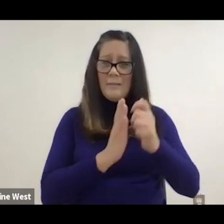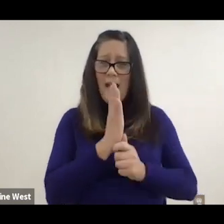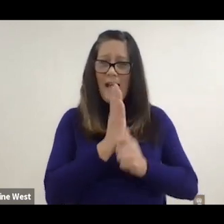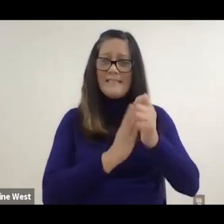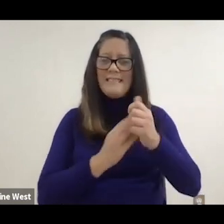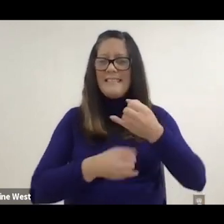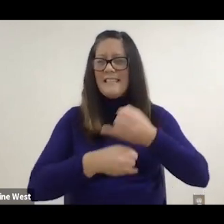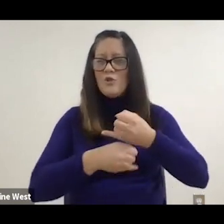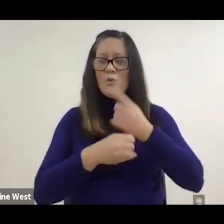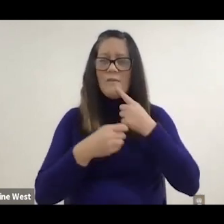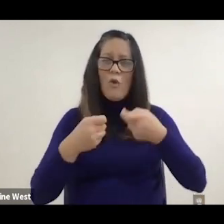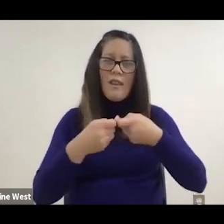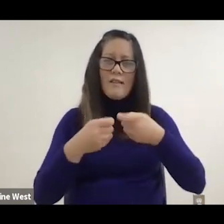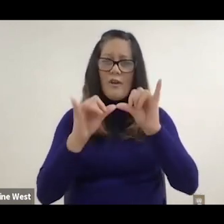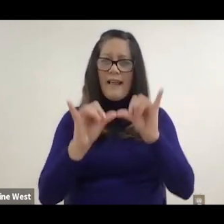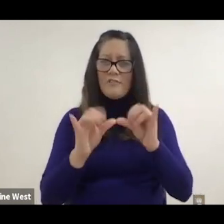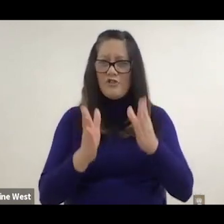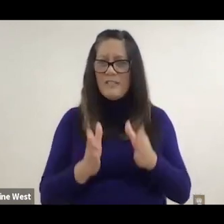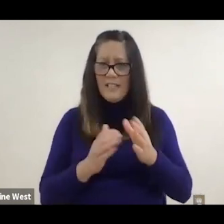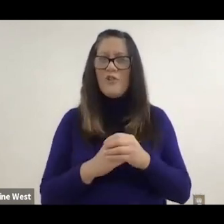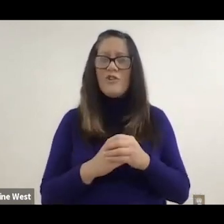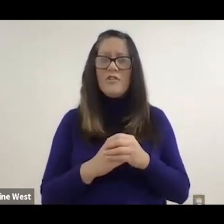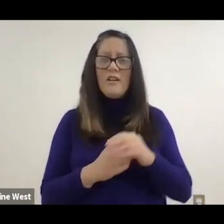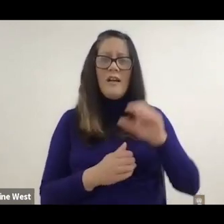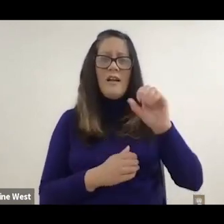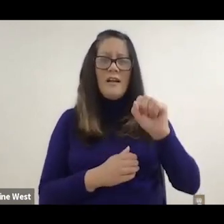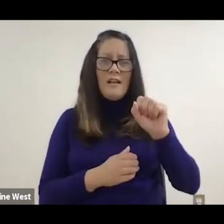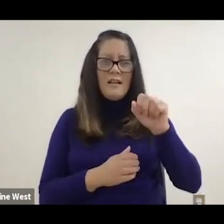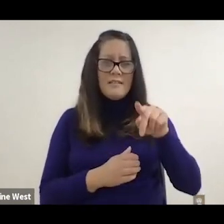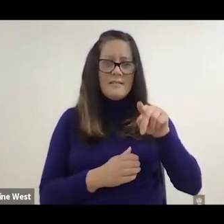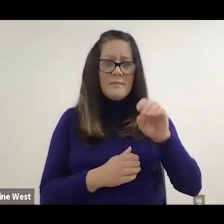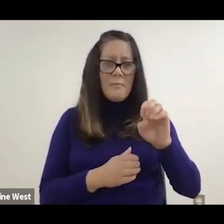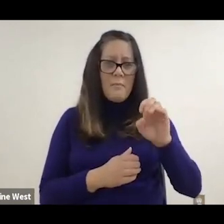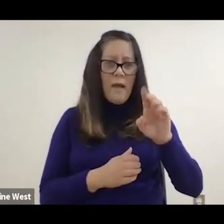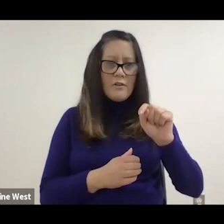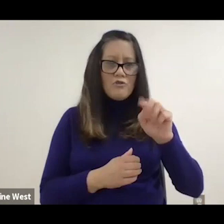electronics engineers spectrum, which is their magazine that engineers need more heroes.